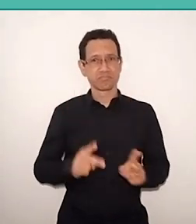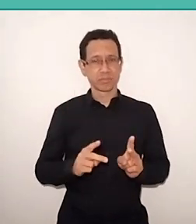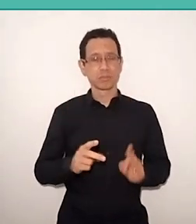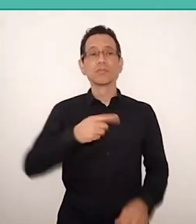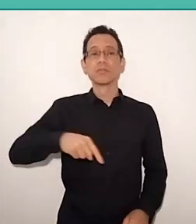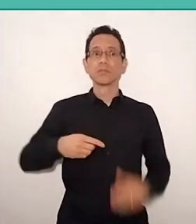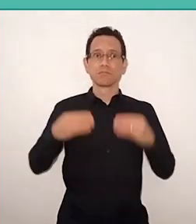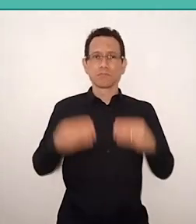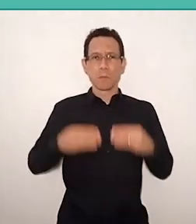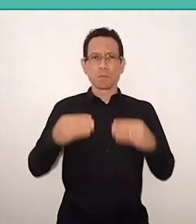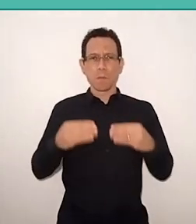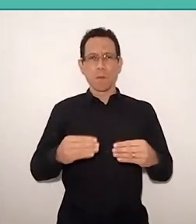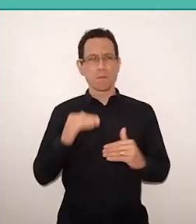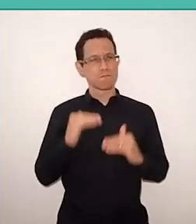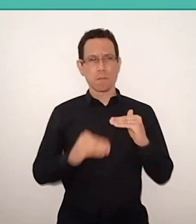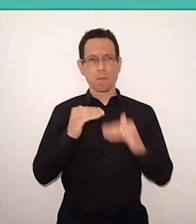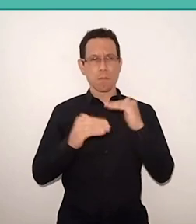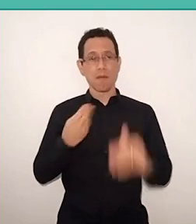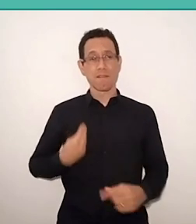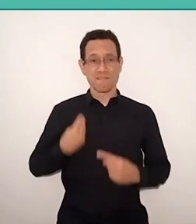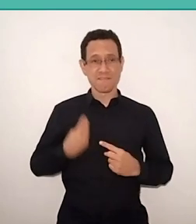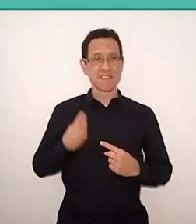if we are for life and not of death,